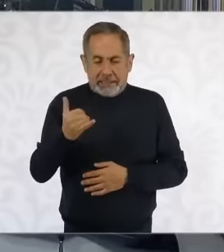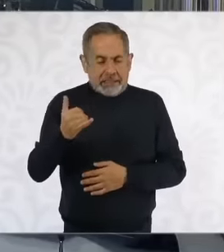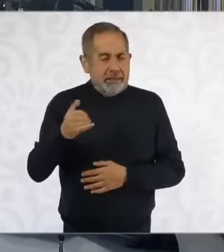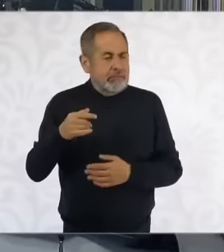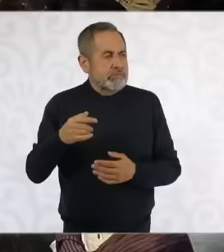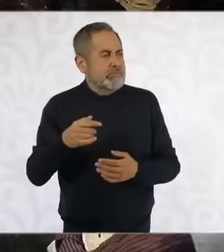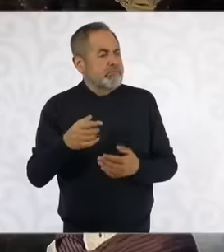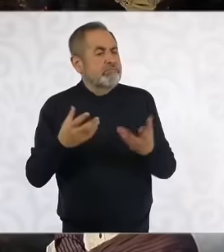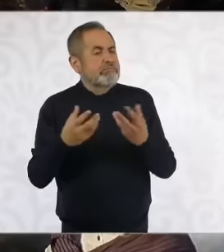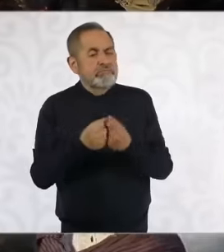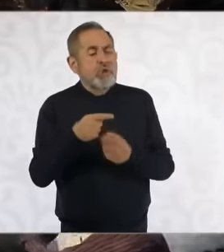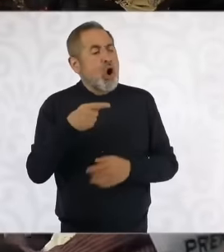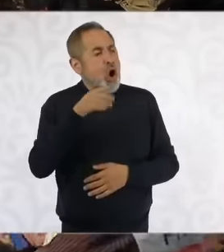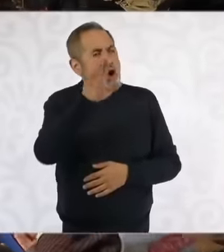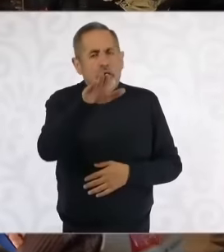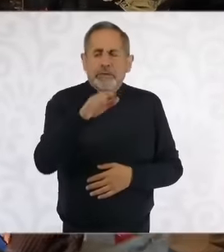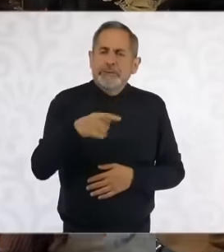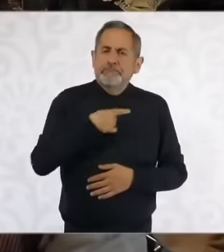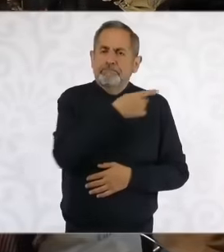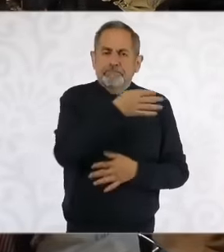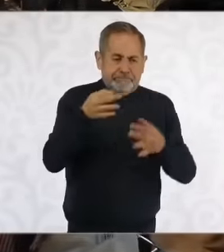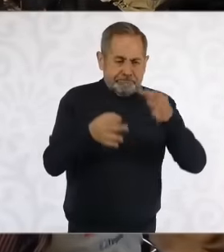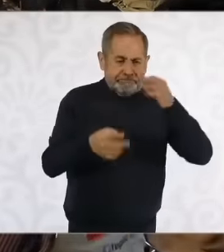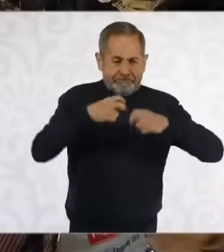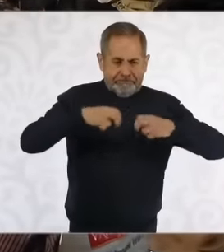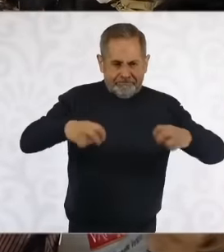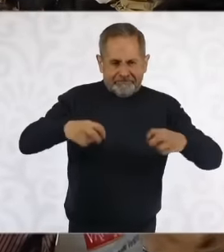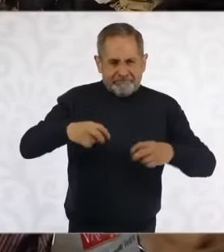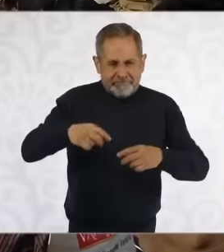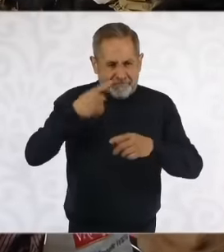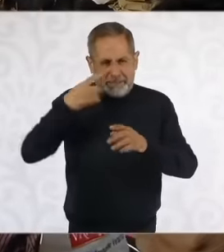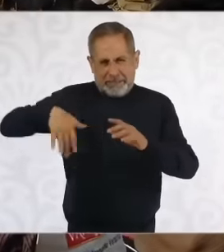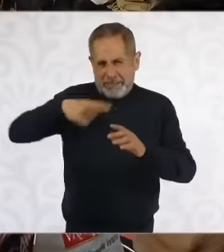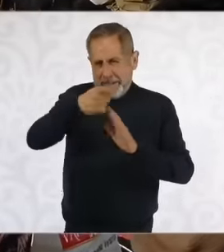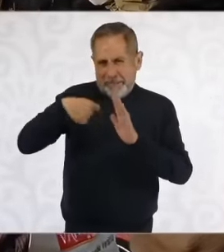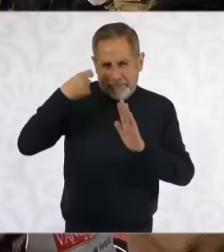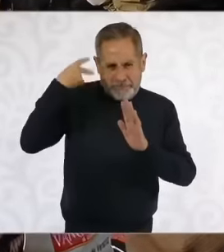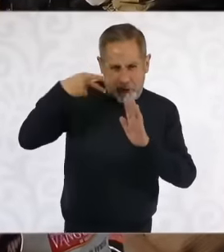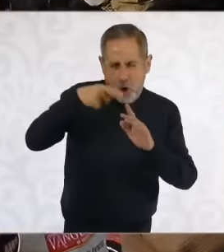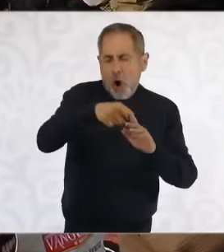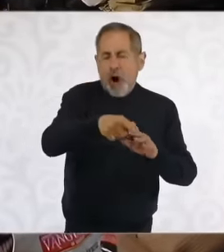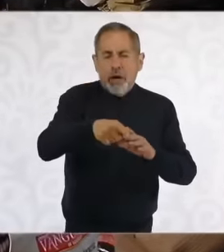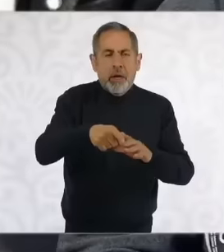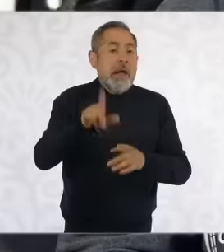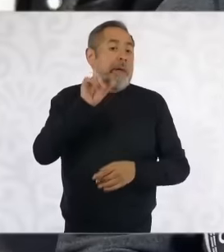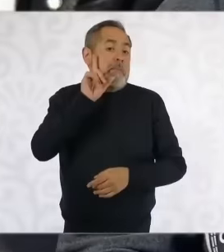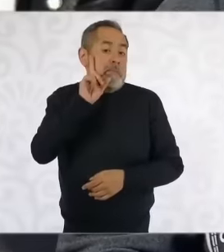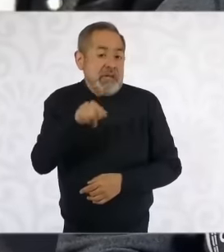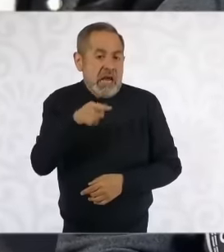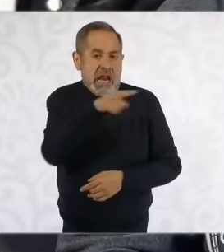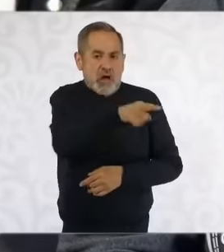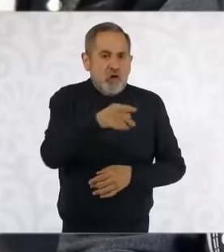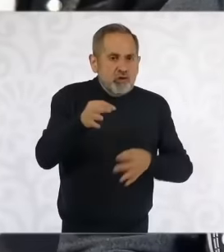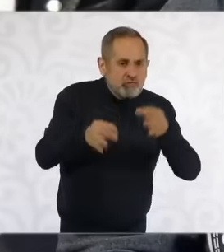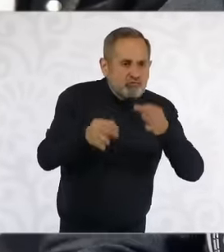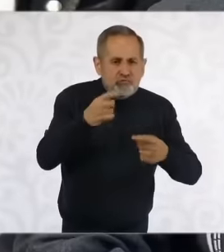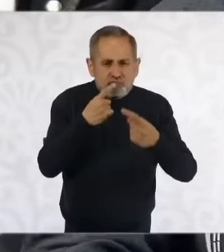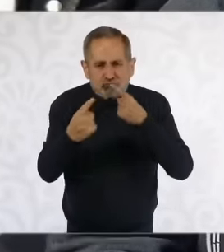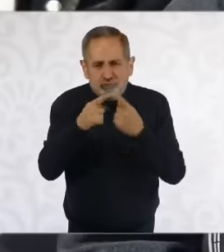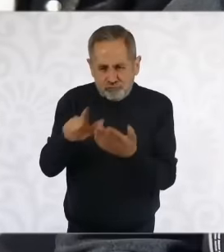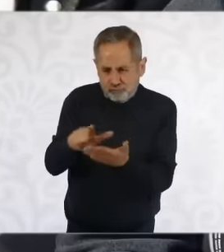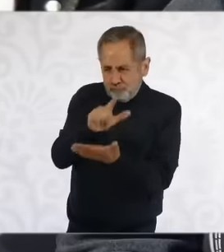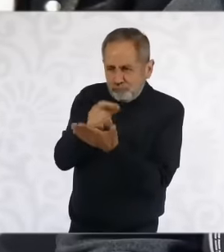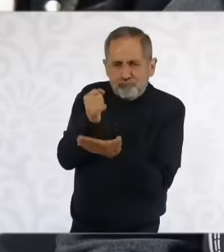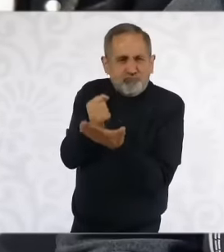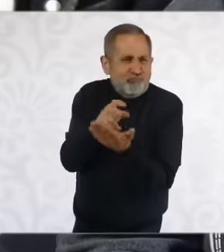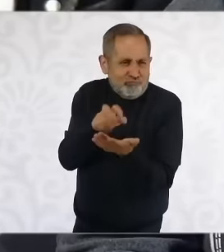I mentioned in the video, Well, tomorrow they will discuss the Reform of the judiciary,